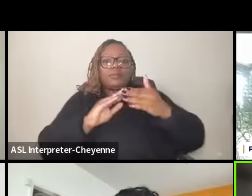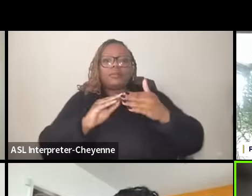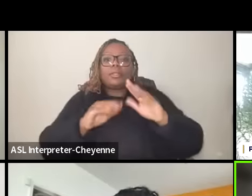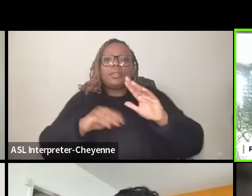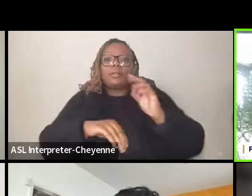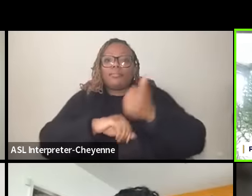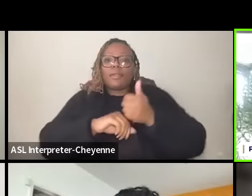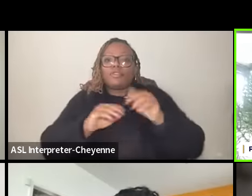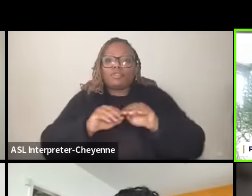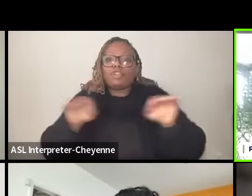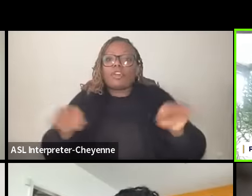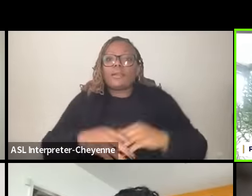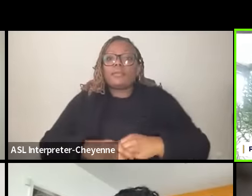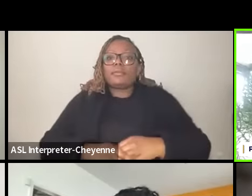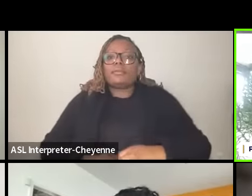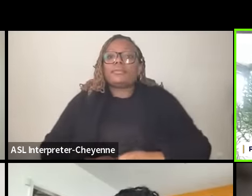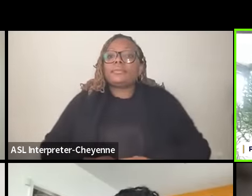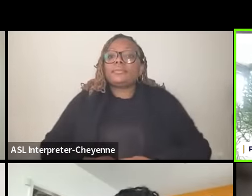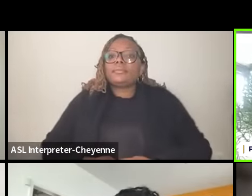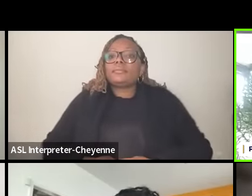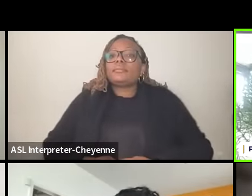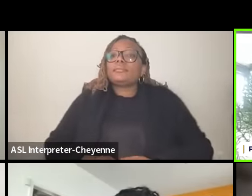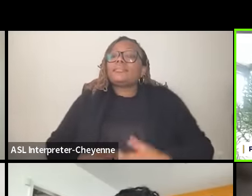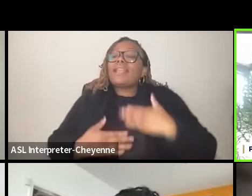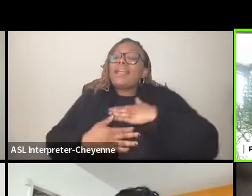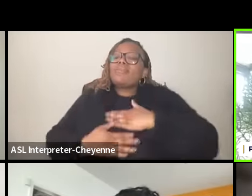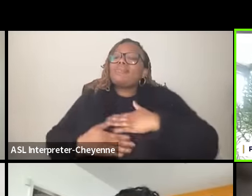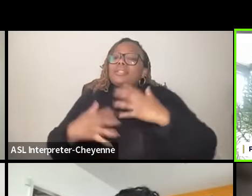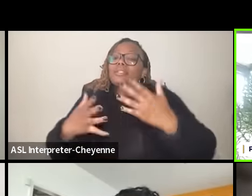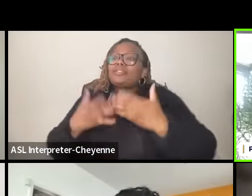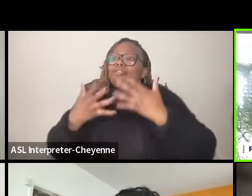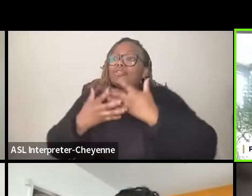Jolie I appreciate that very much and if you could provide us a listing of some of the